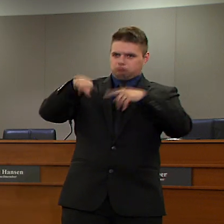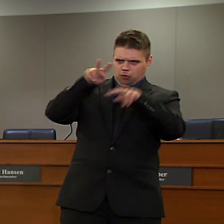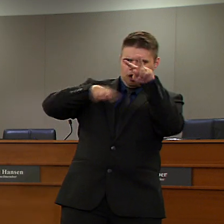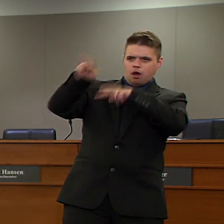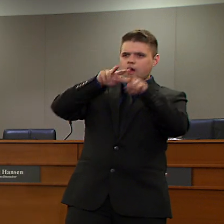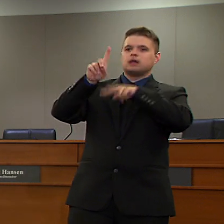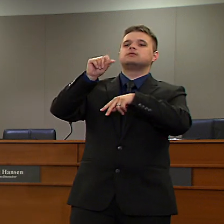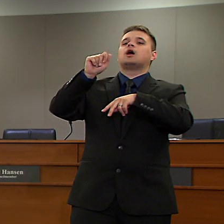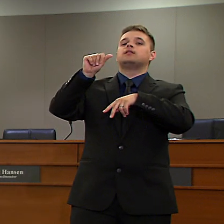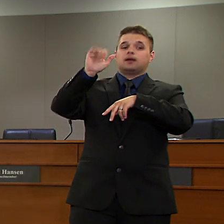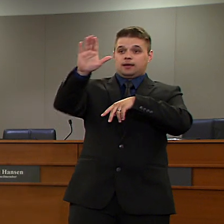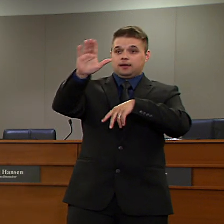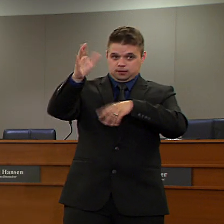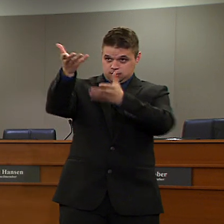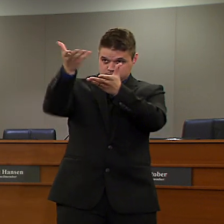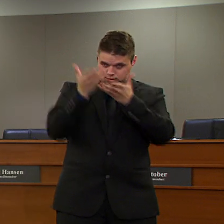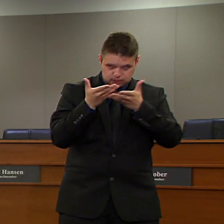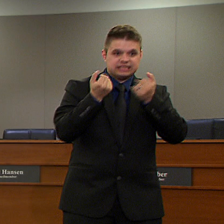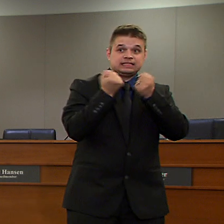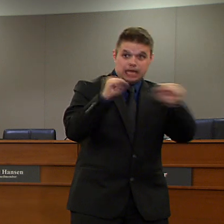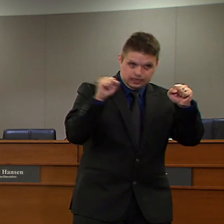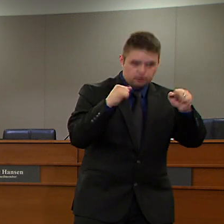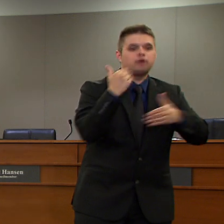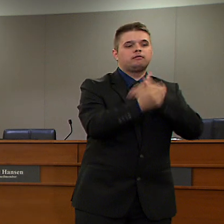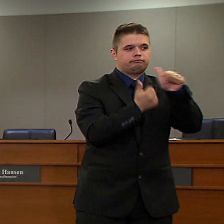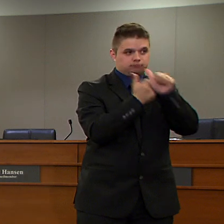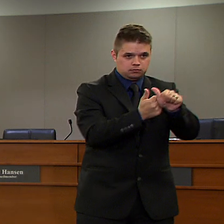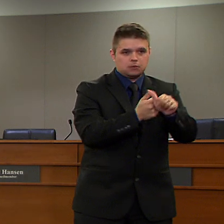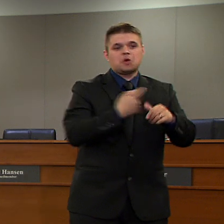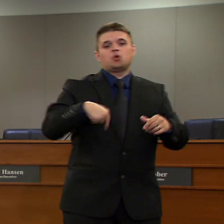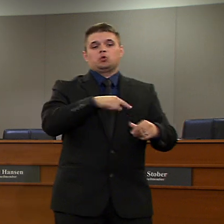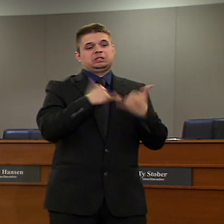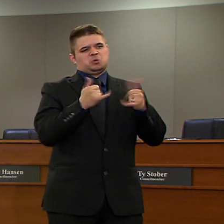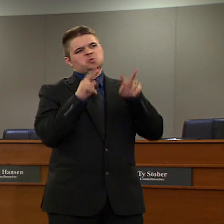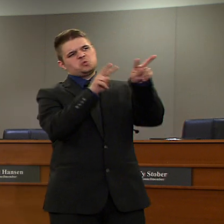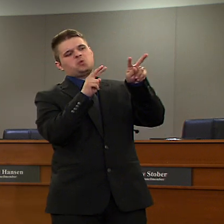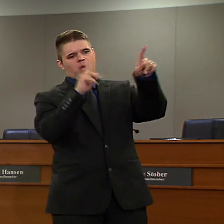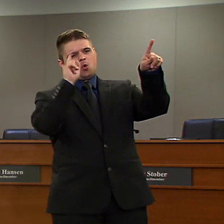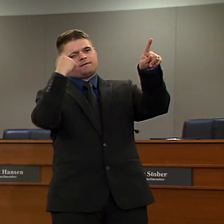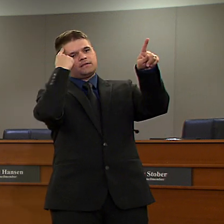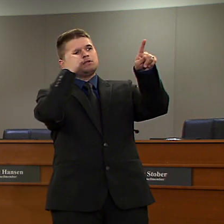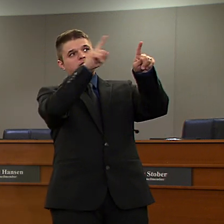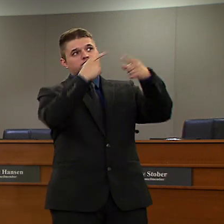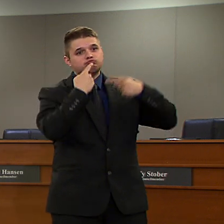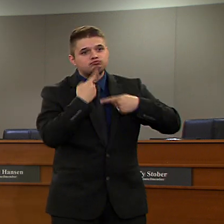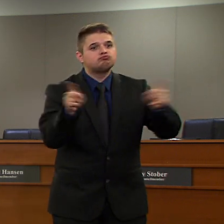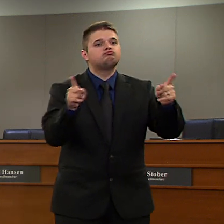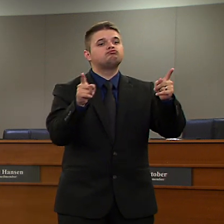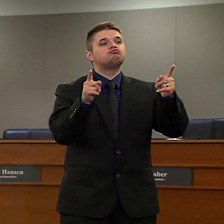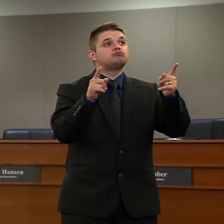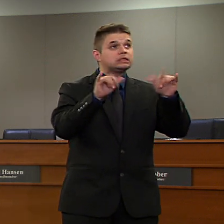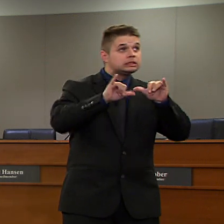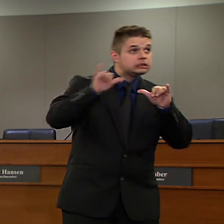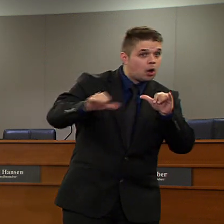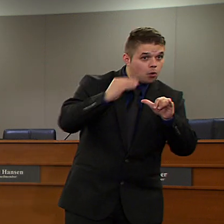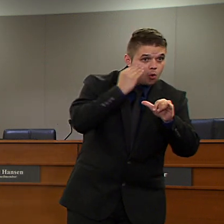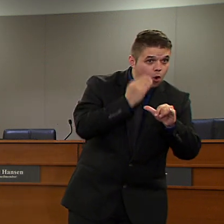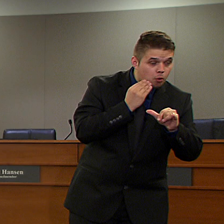hear what the Governor's next steps are in regards to the stay at Home order and the plan to gradually start reopening